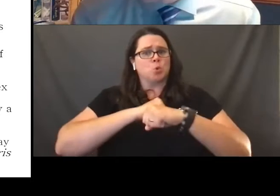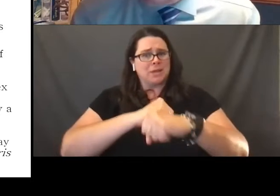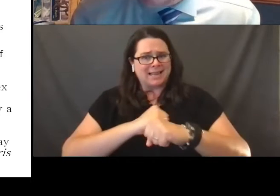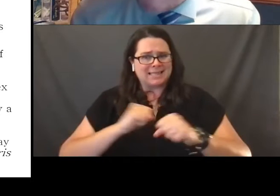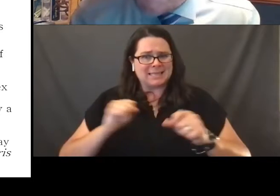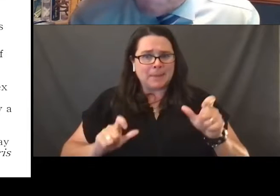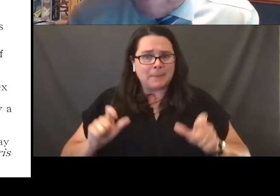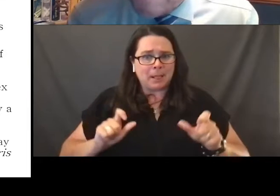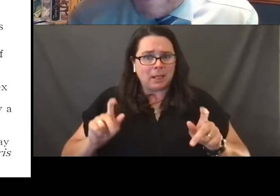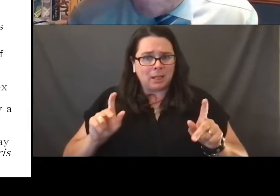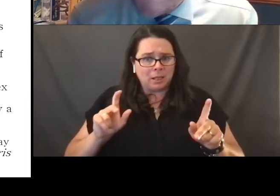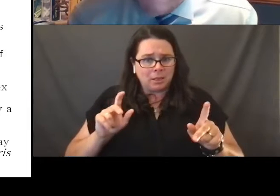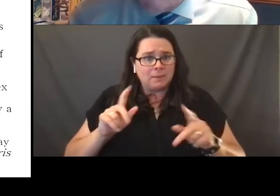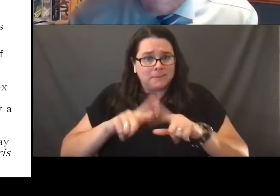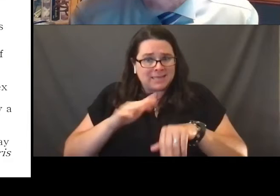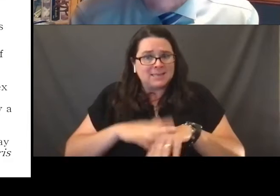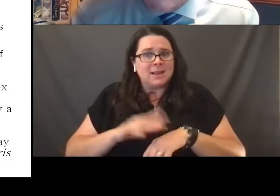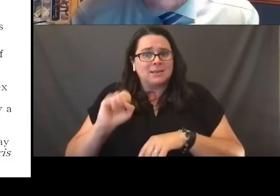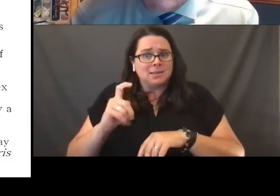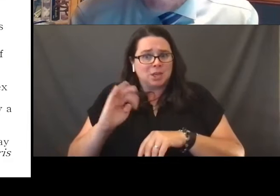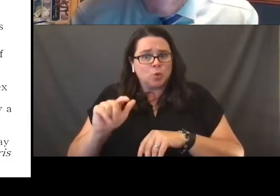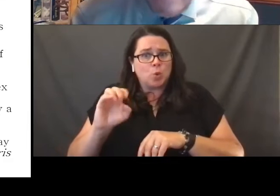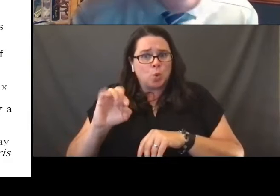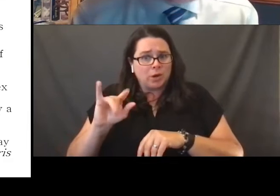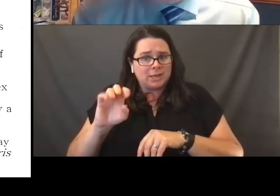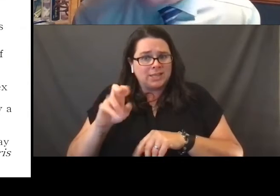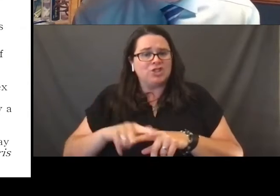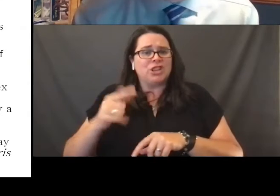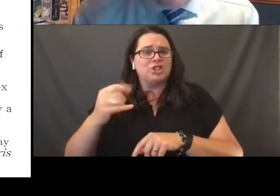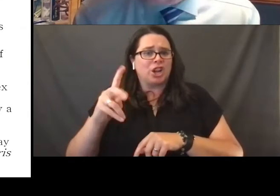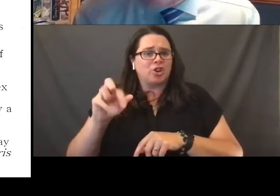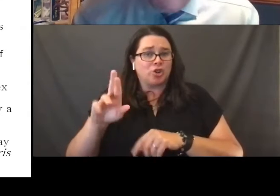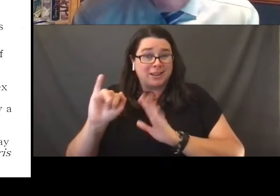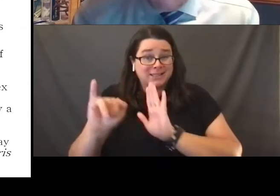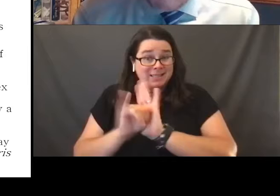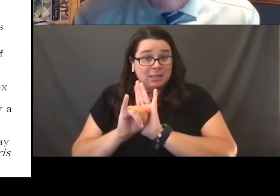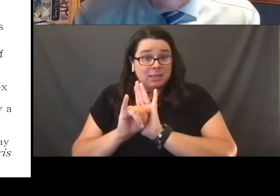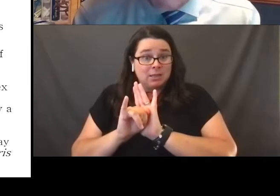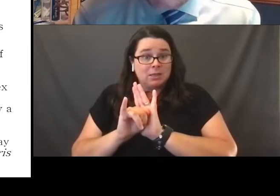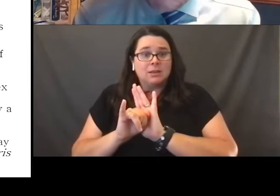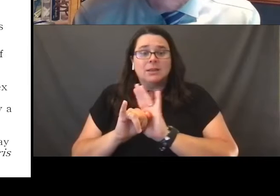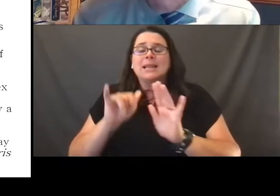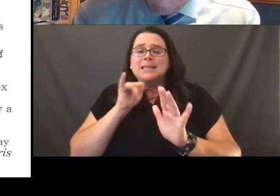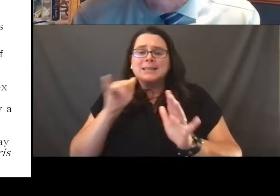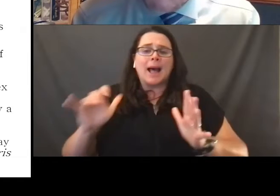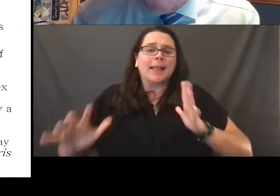based upon sexual orientation and gender identity. It is not the lofty language that Justice Kennedy wrote